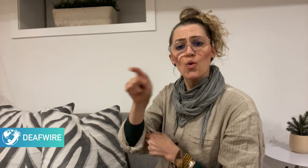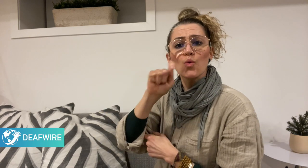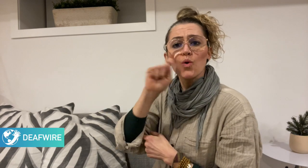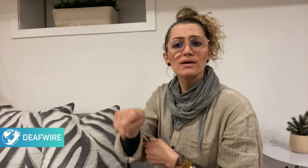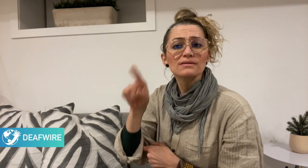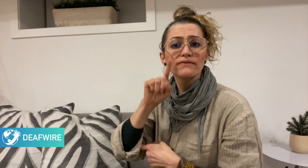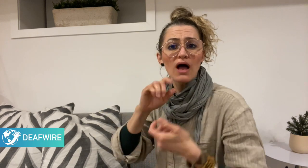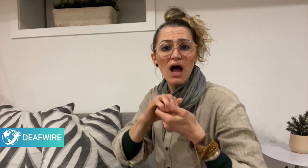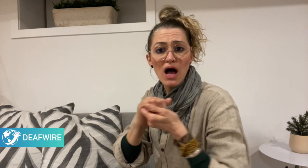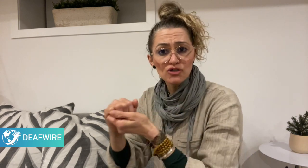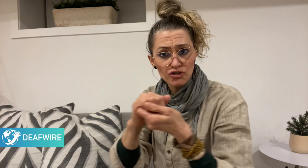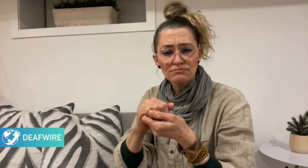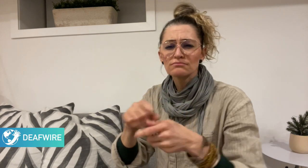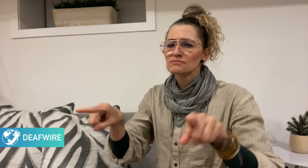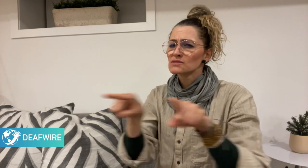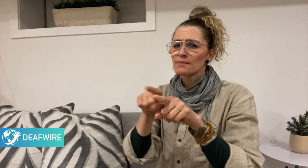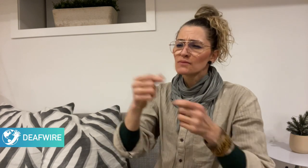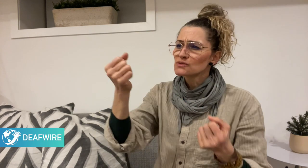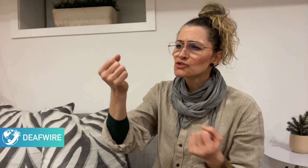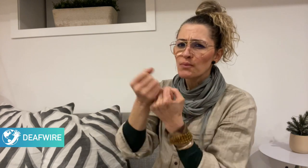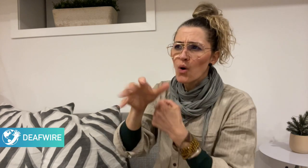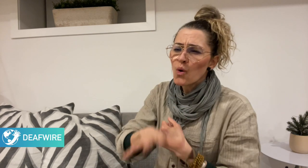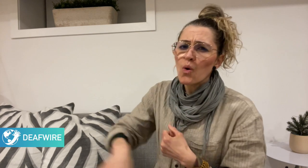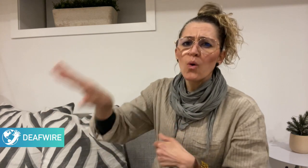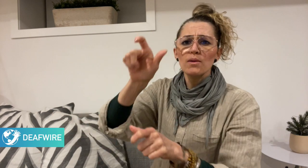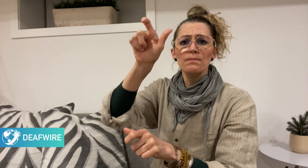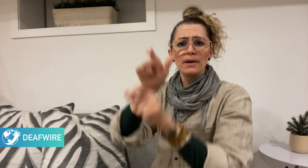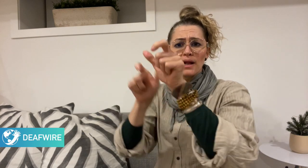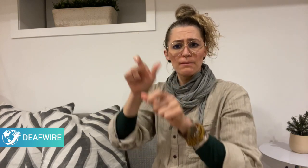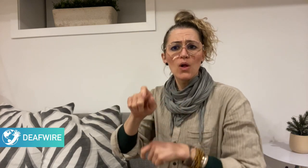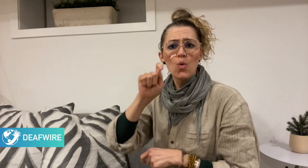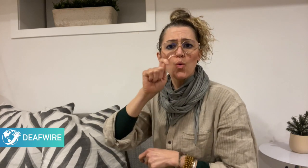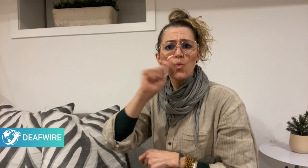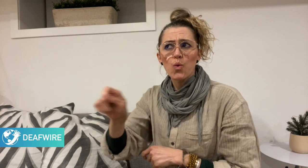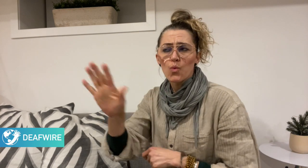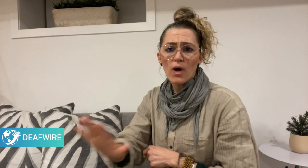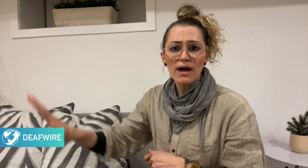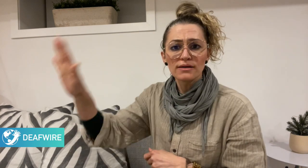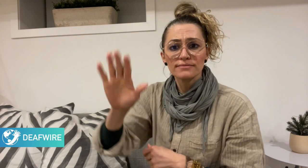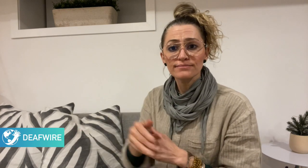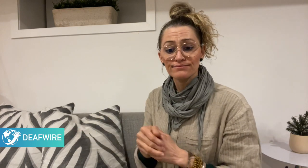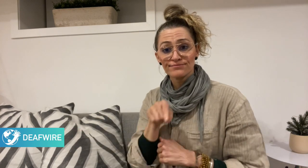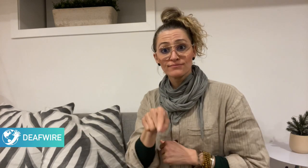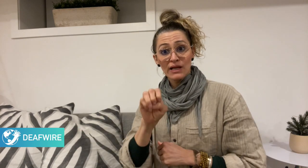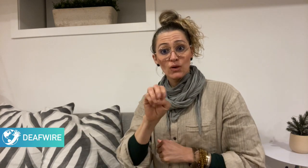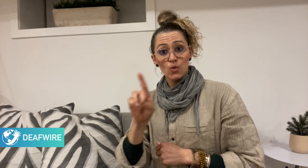Society of the Deaf (USD), and with everyone in Ukraine.